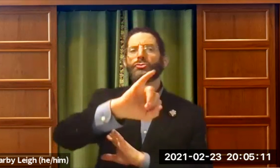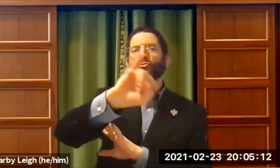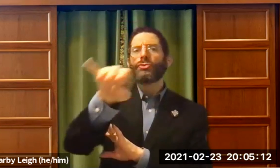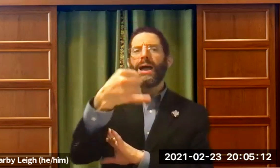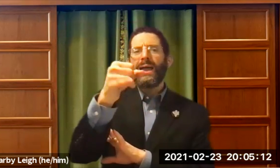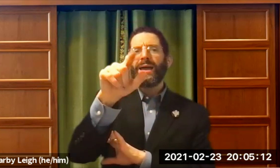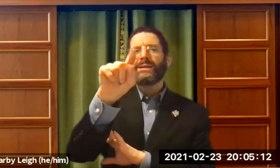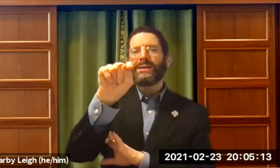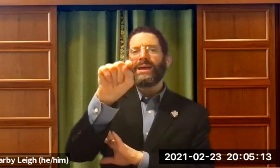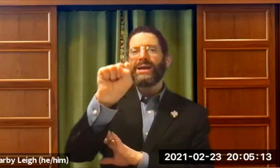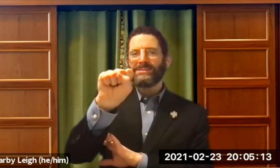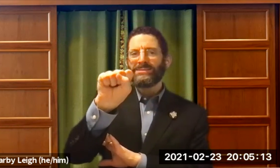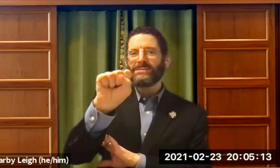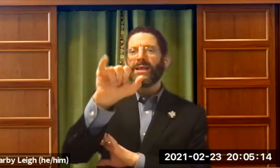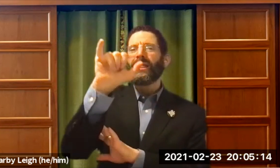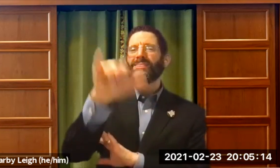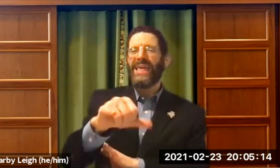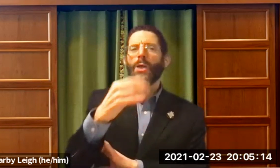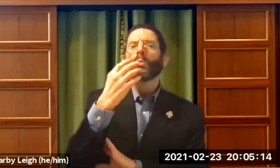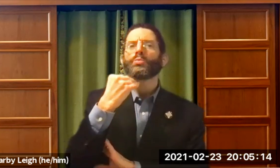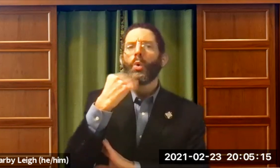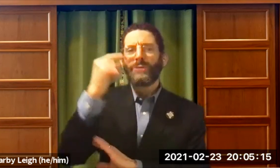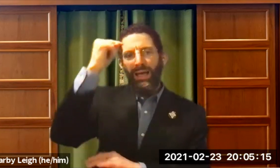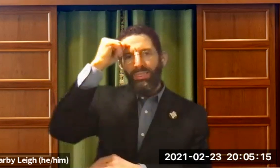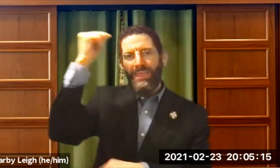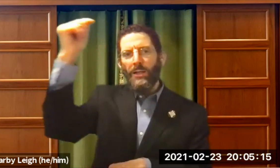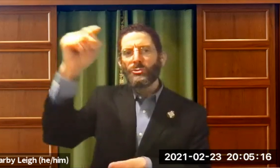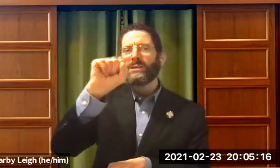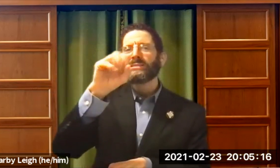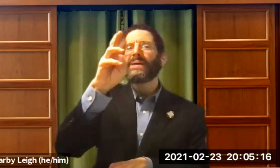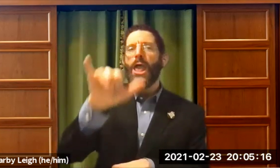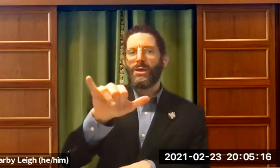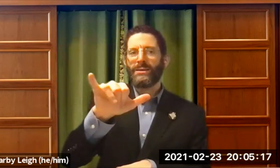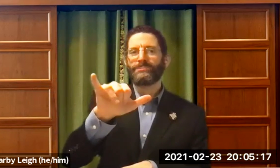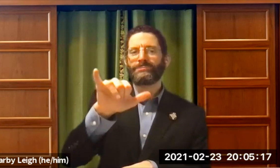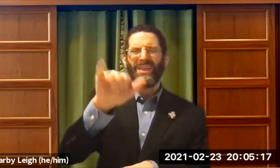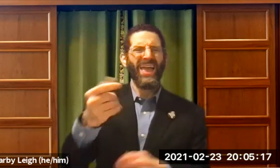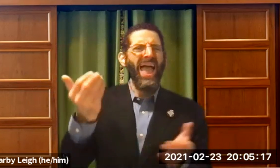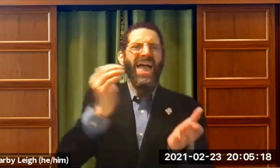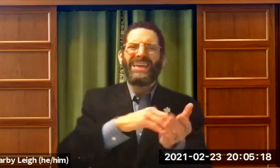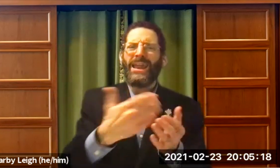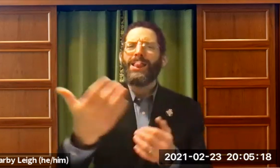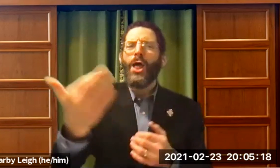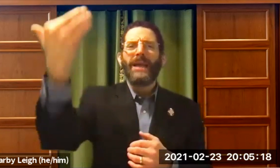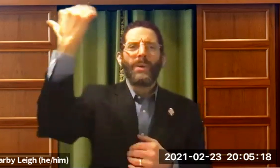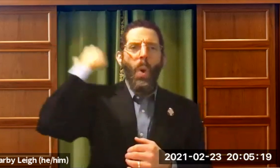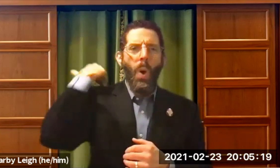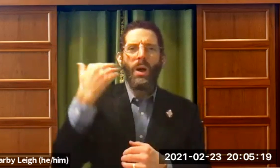It was from JTS . The Jewish Theological Seminary. And, again,